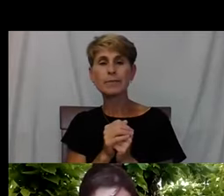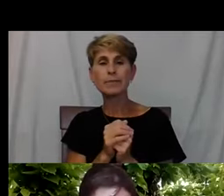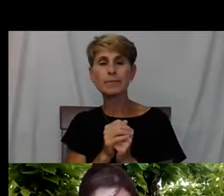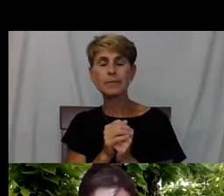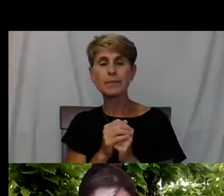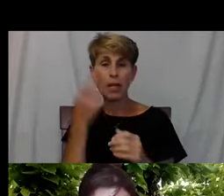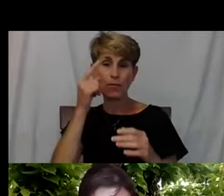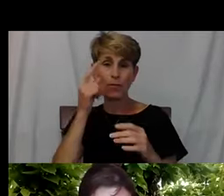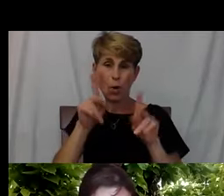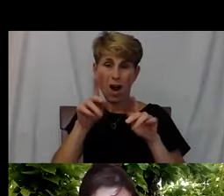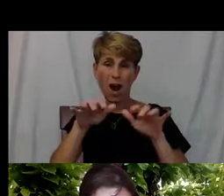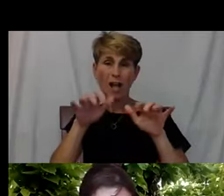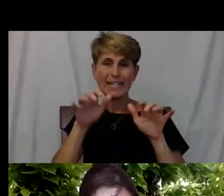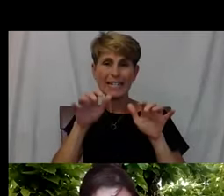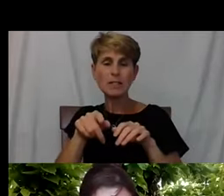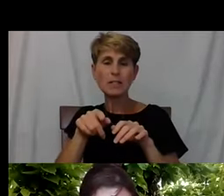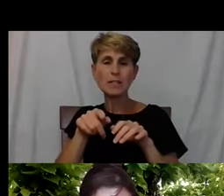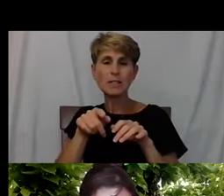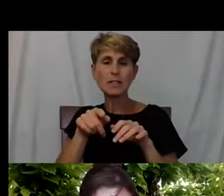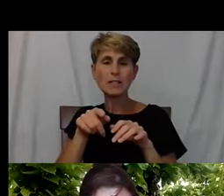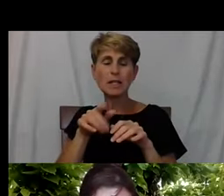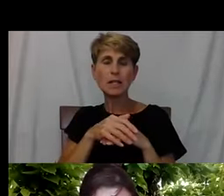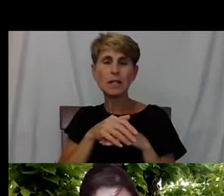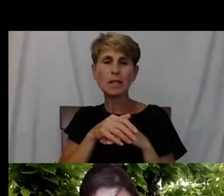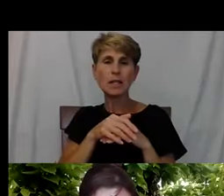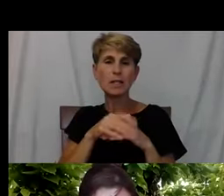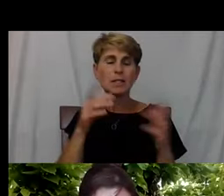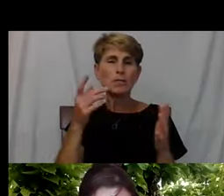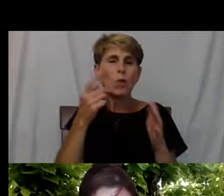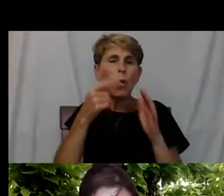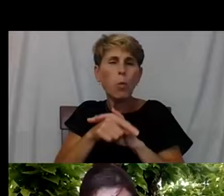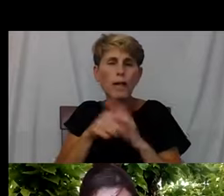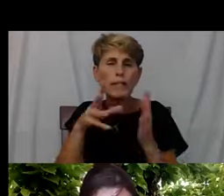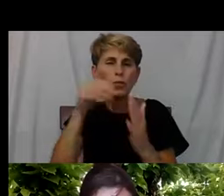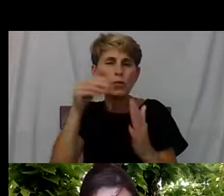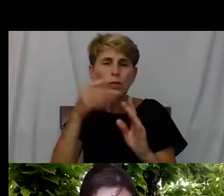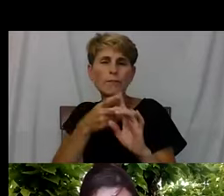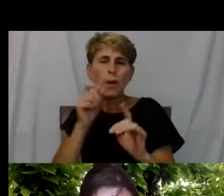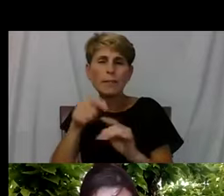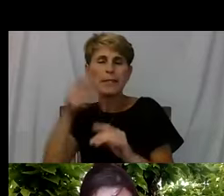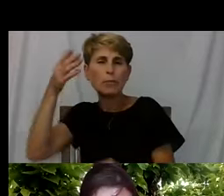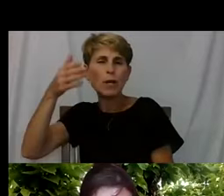like these are gonna theme around like what are the takeaways from this. From this presentation, like what are some great things